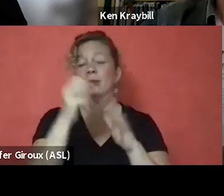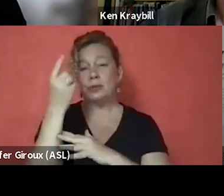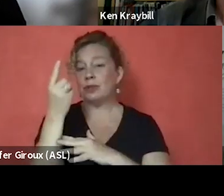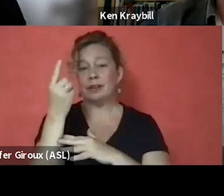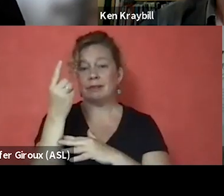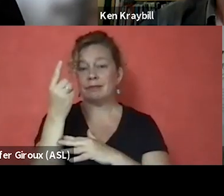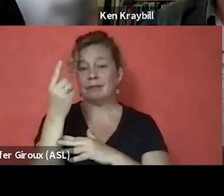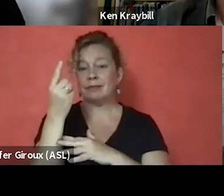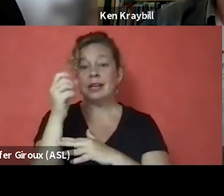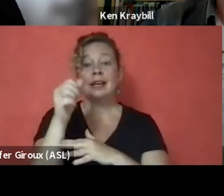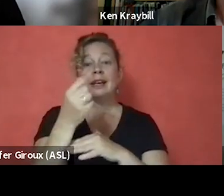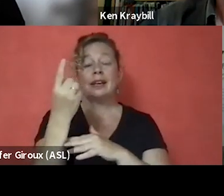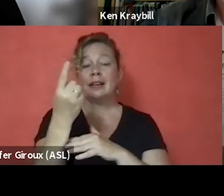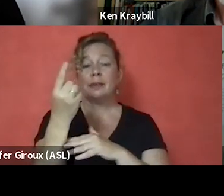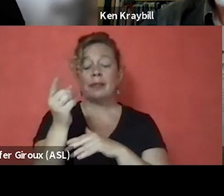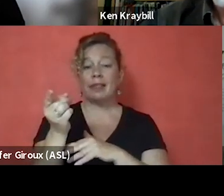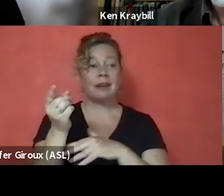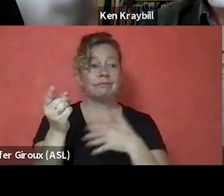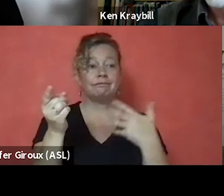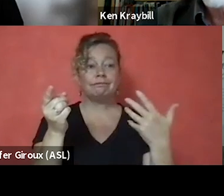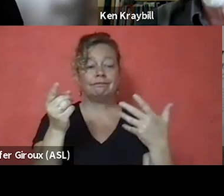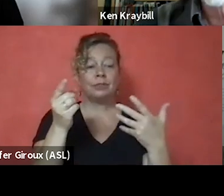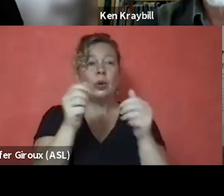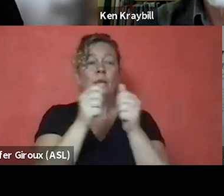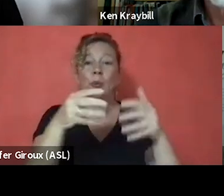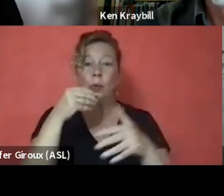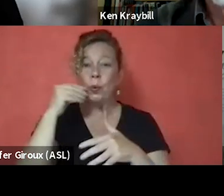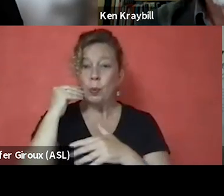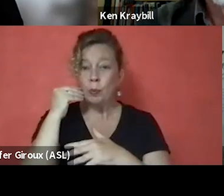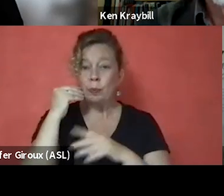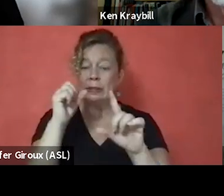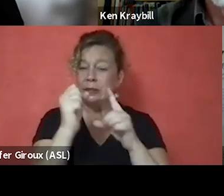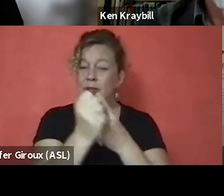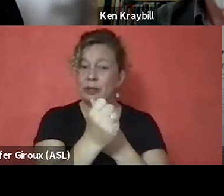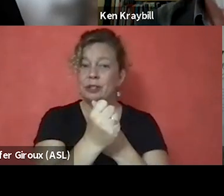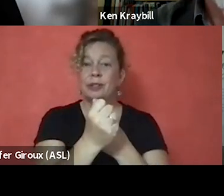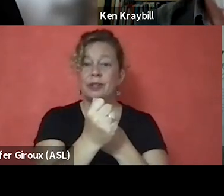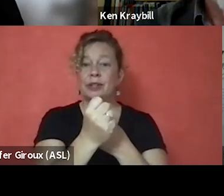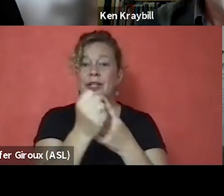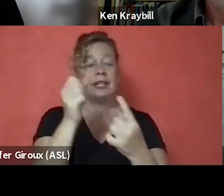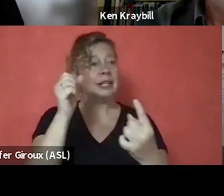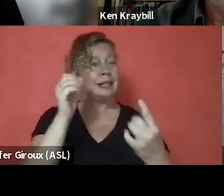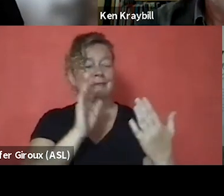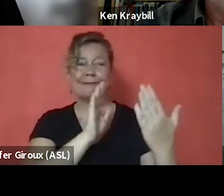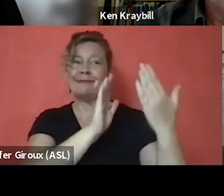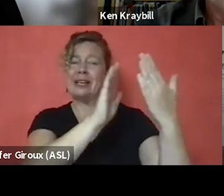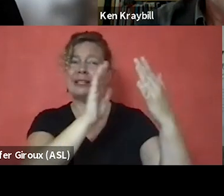that anybody out there in a homeless situation is facing a very traumatic lifestyle.